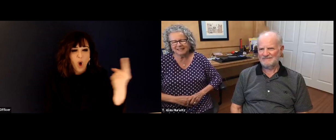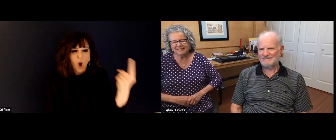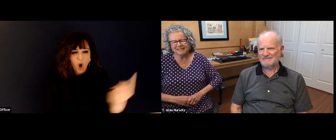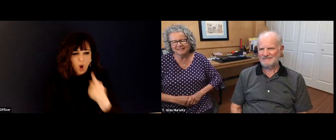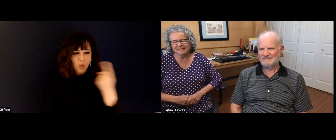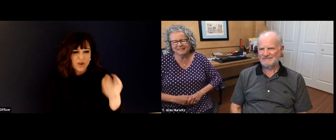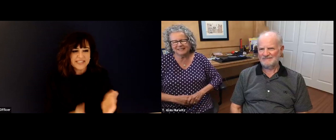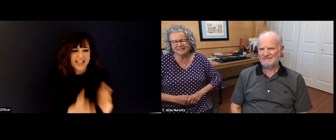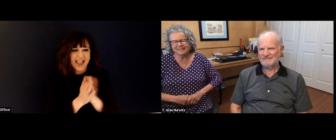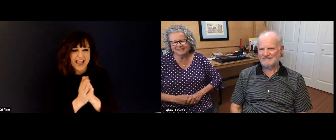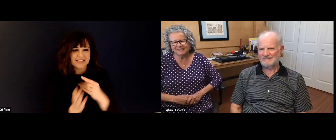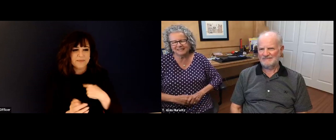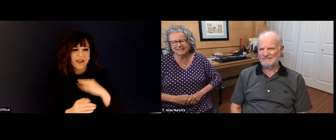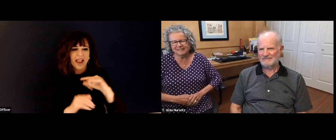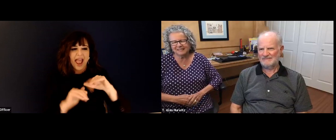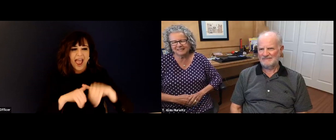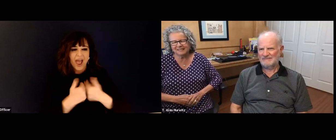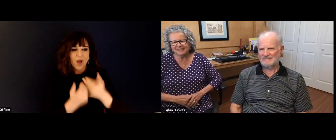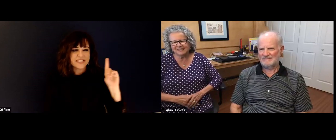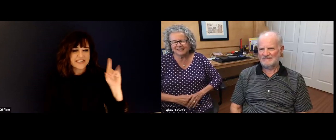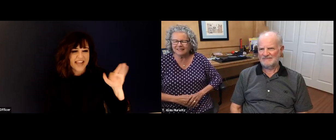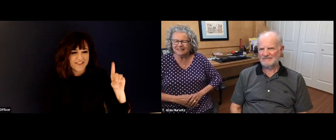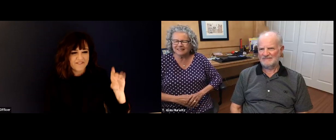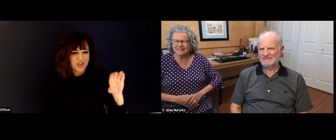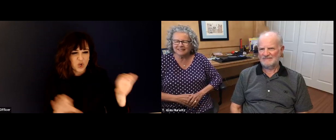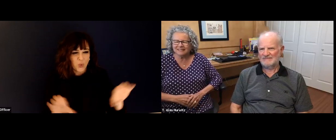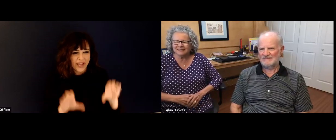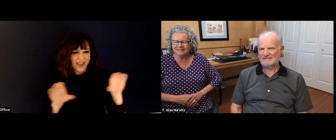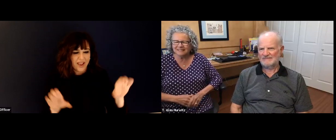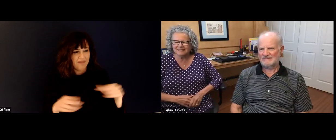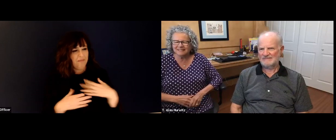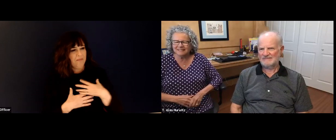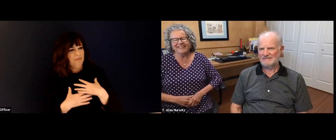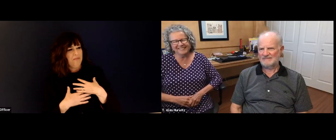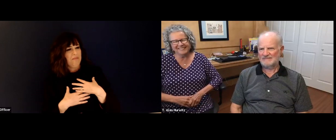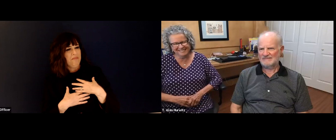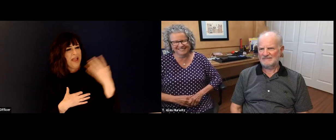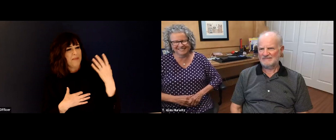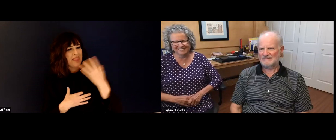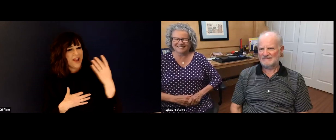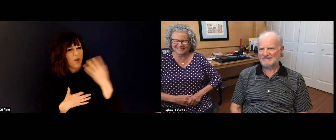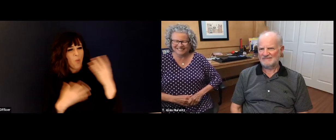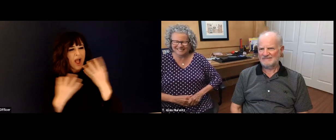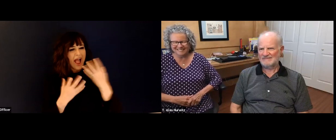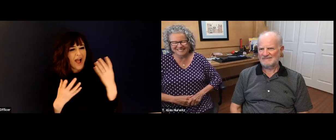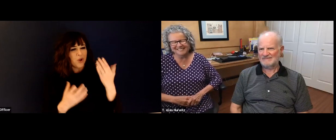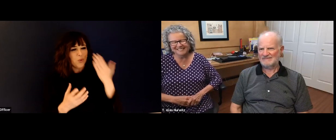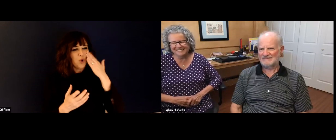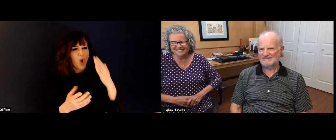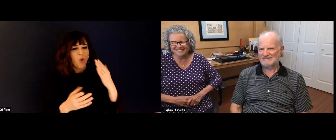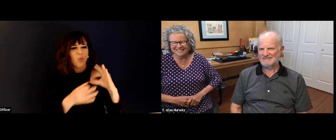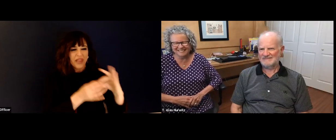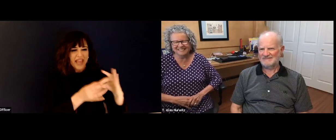marriage. I'm really impressed with the two of you. And the reason why is because when I was a student at RMIT, you always